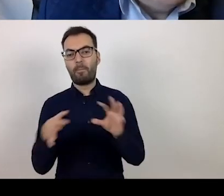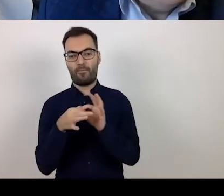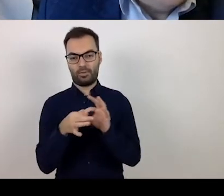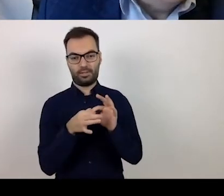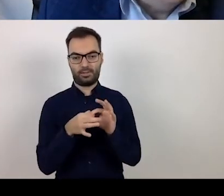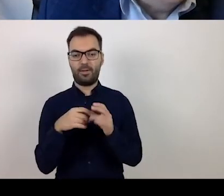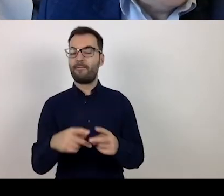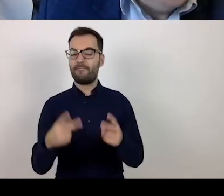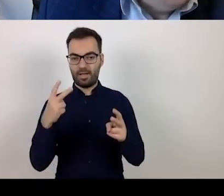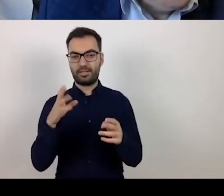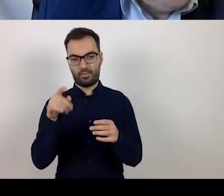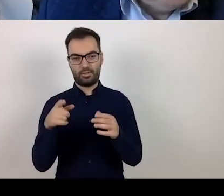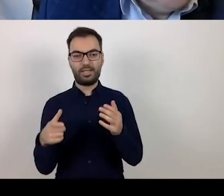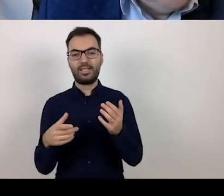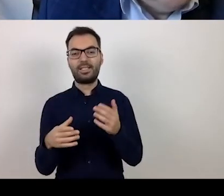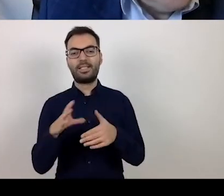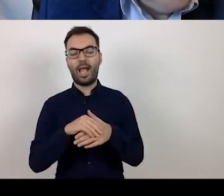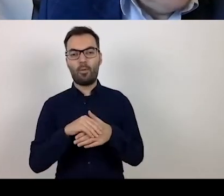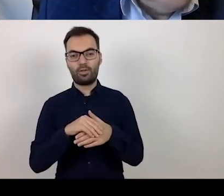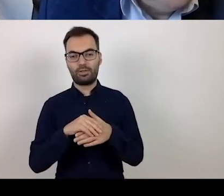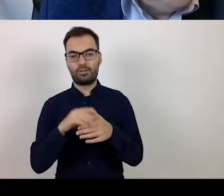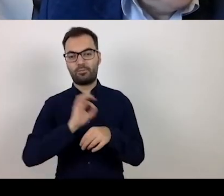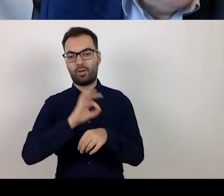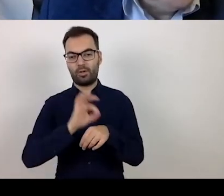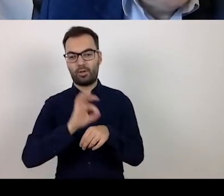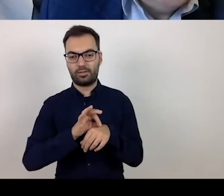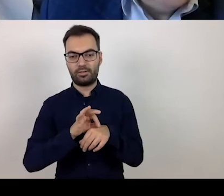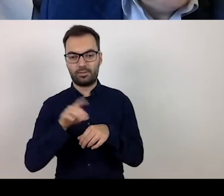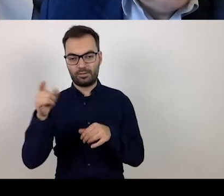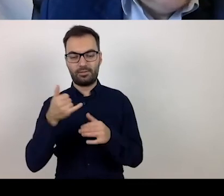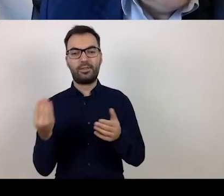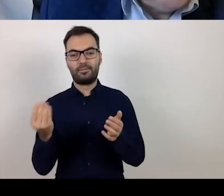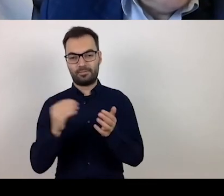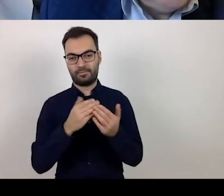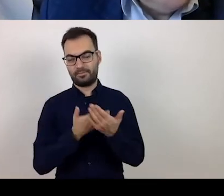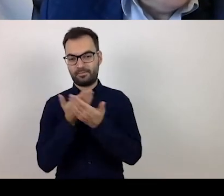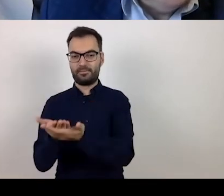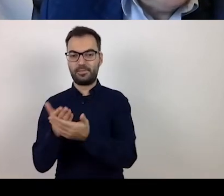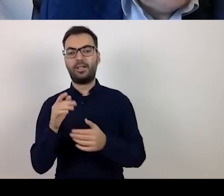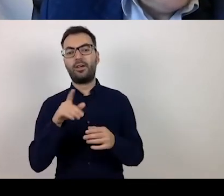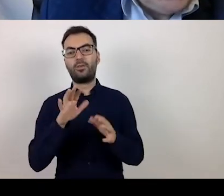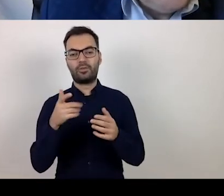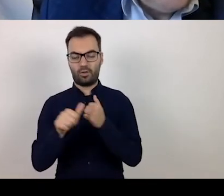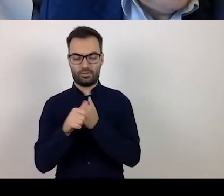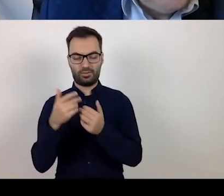which you will include to your projects detailing the aid that you have received.